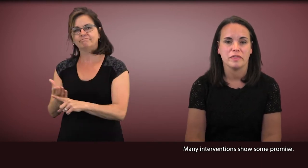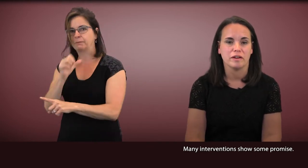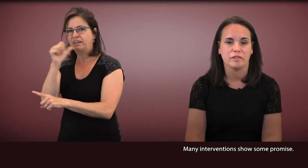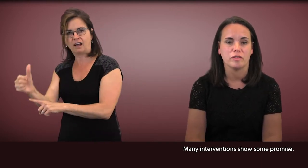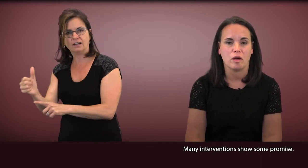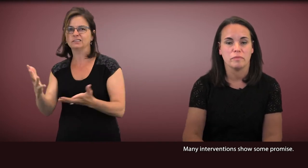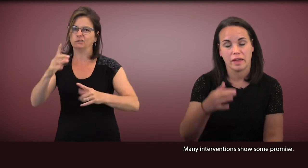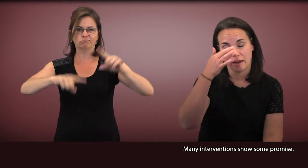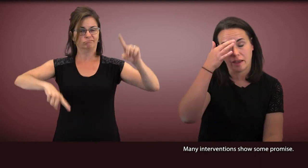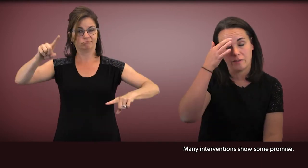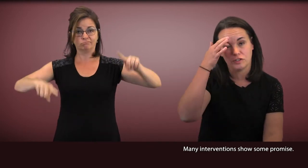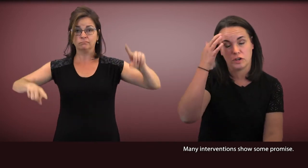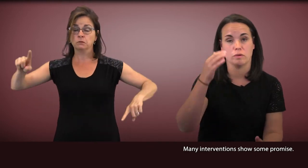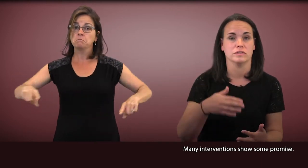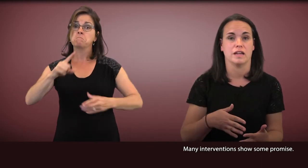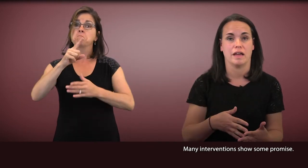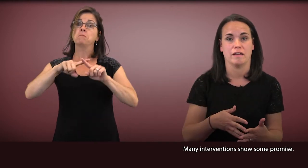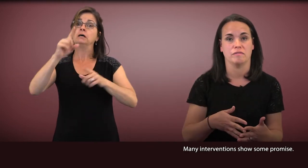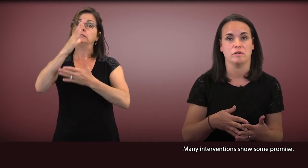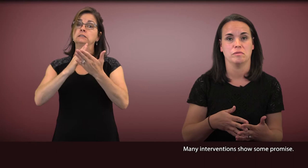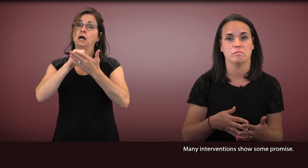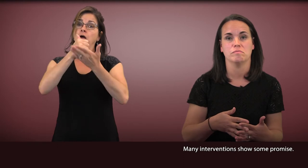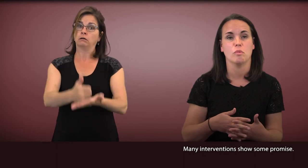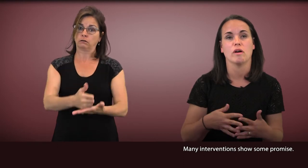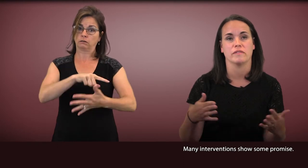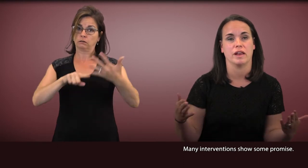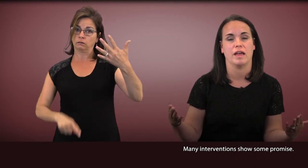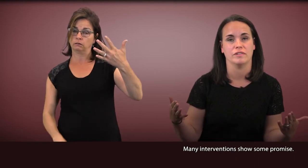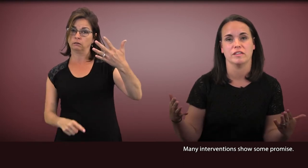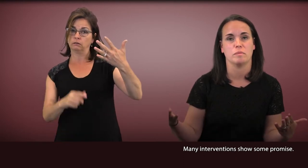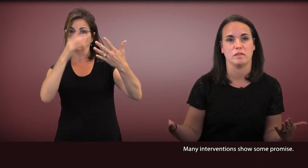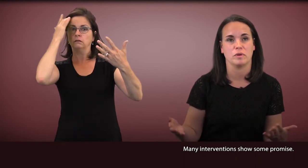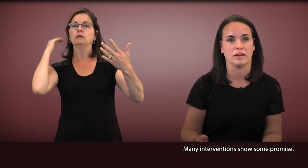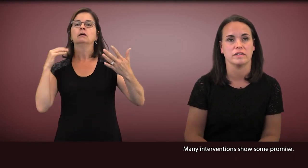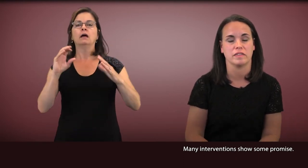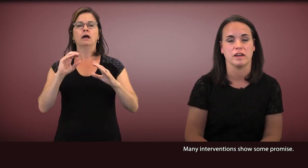But there are some that have shown to have more of an evidence-based practice